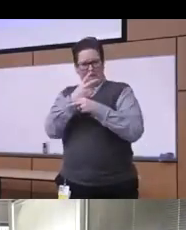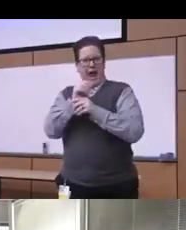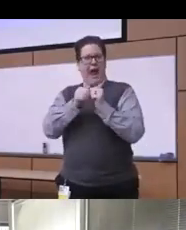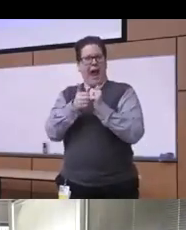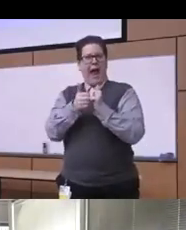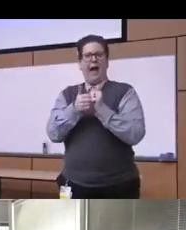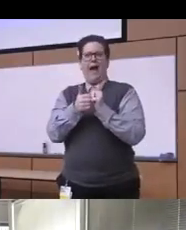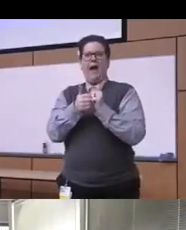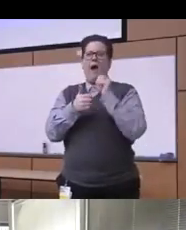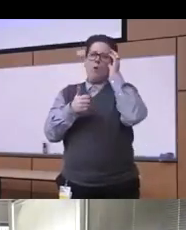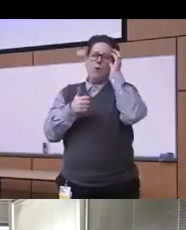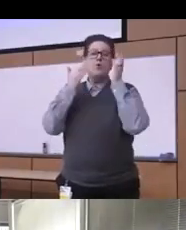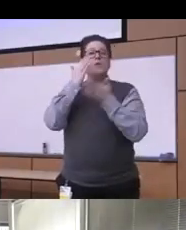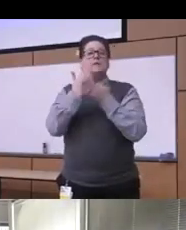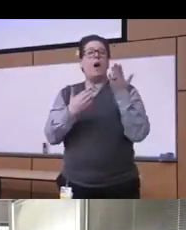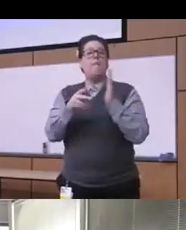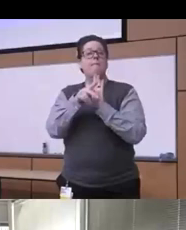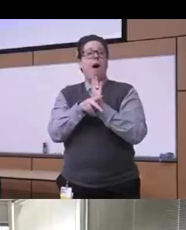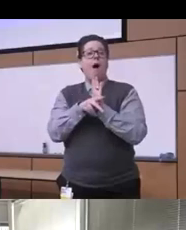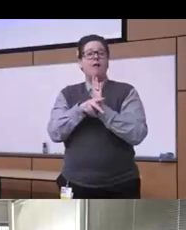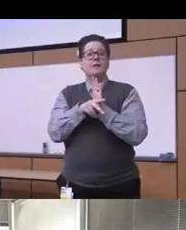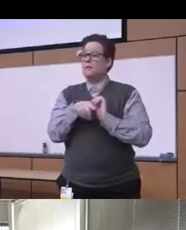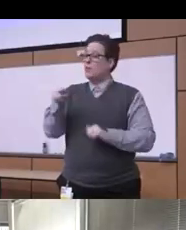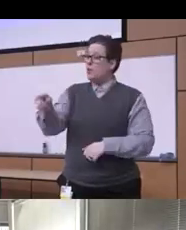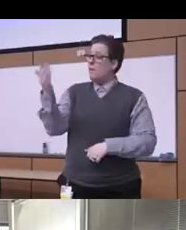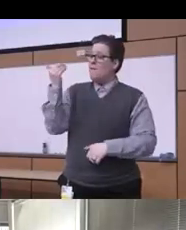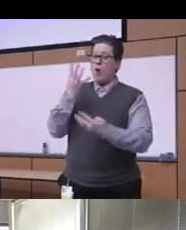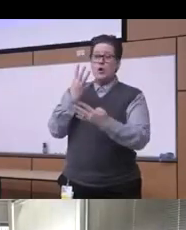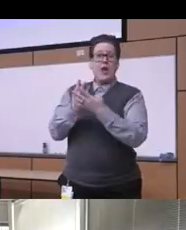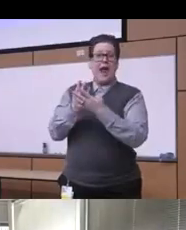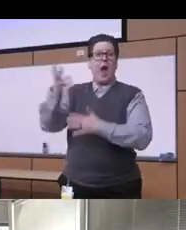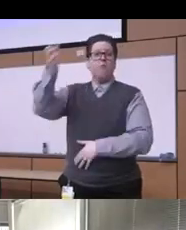arrest or conviction from their rights from their key rights and opportunities and so how is that